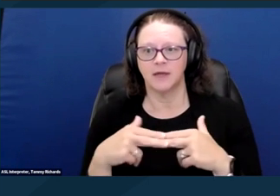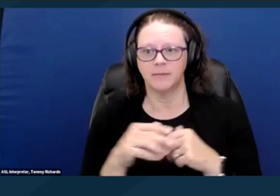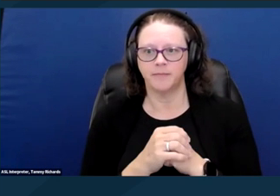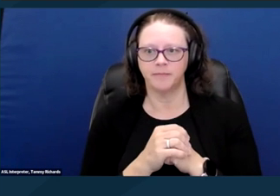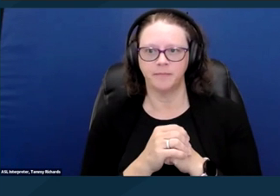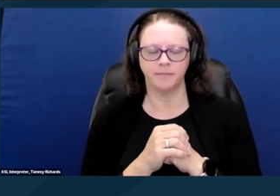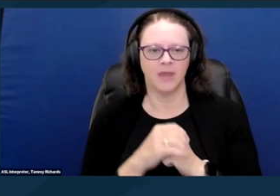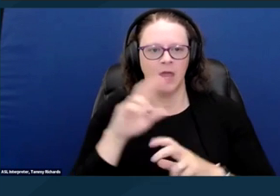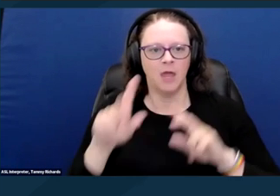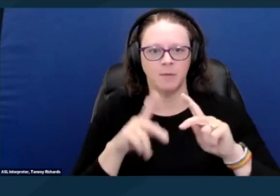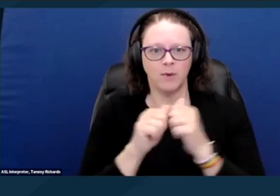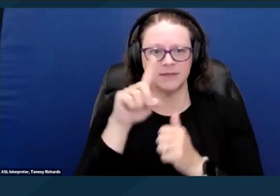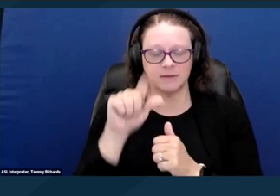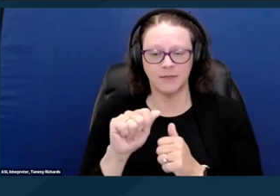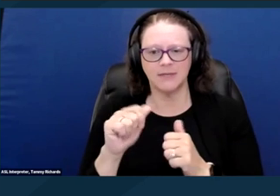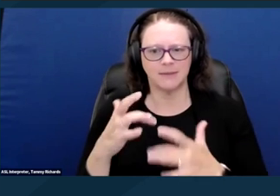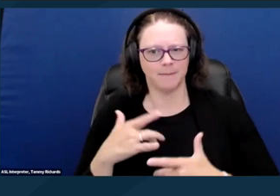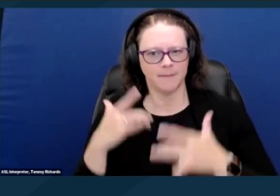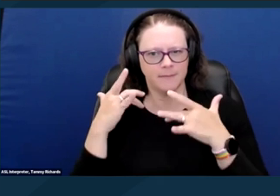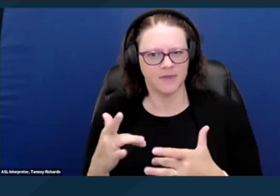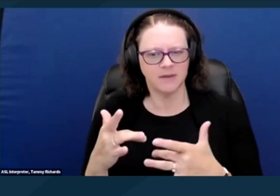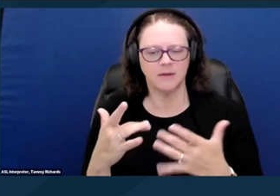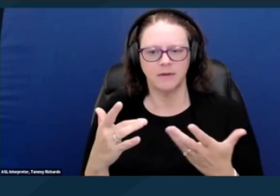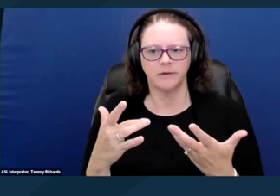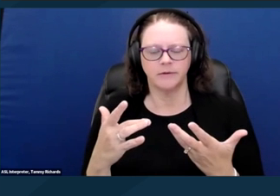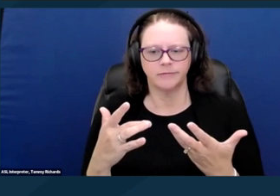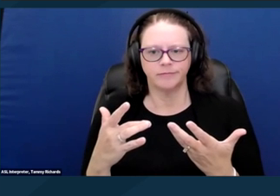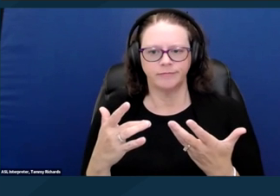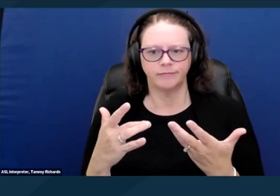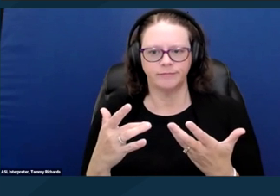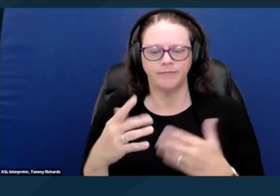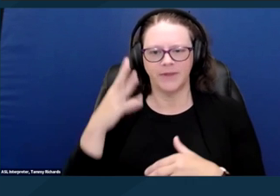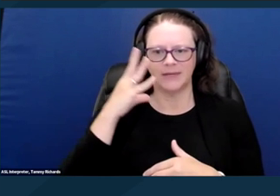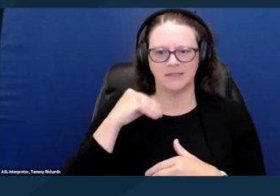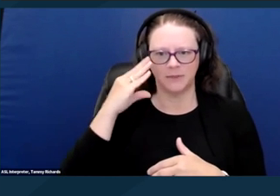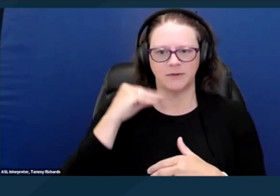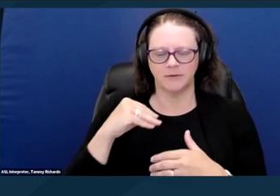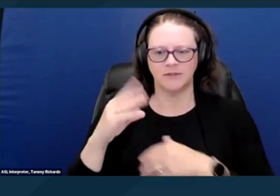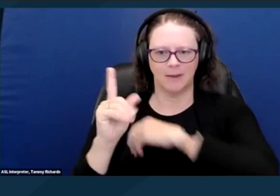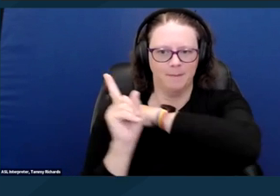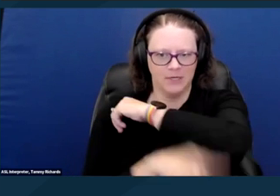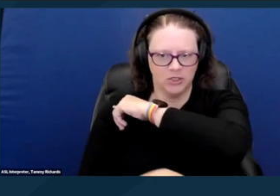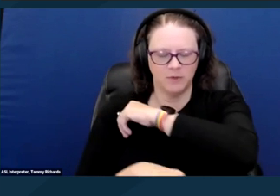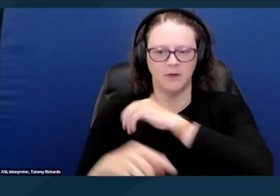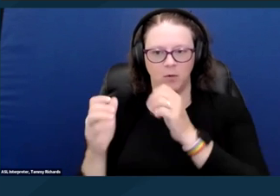People with disabilities are more likely to be subjected to punishment under these types of laws,